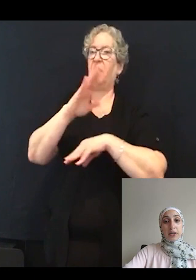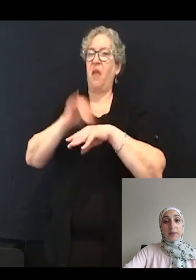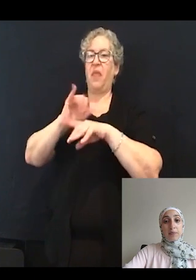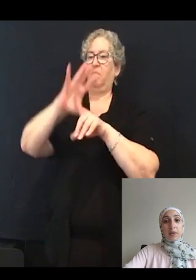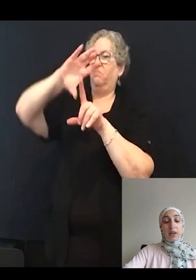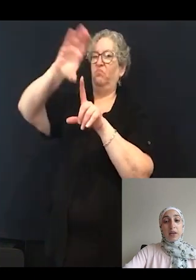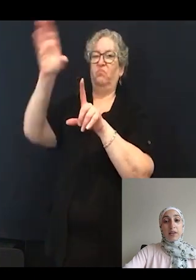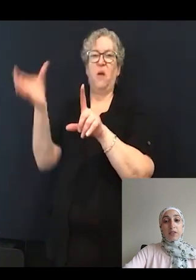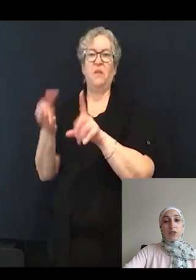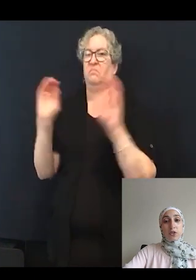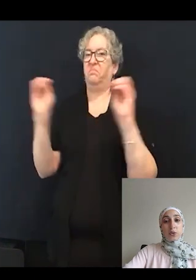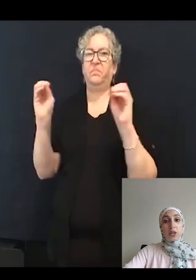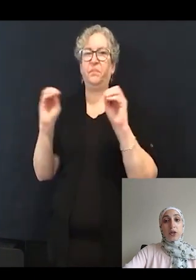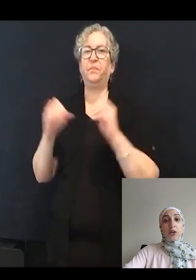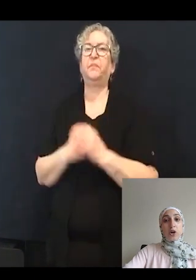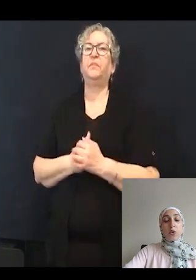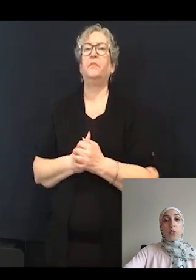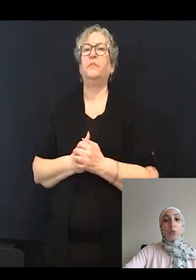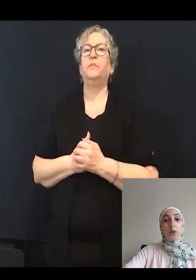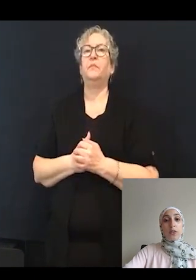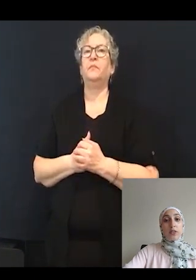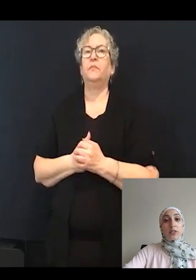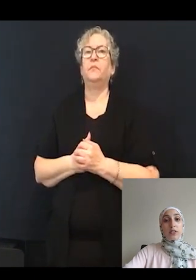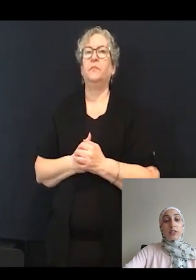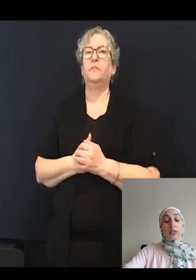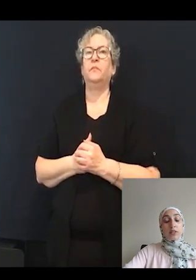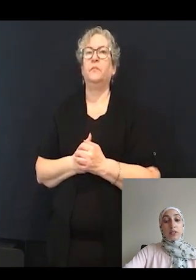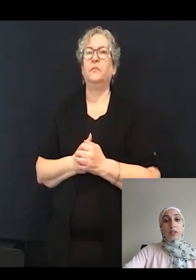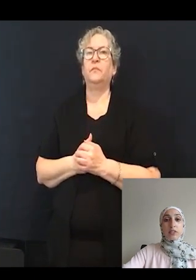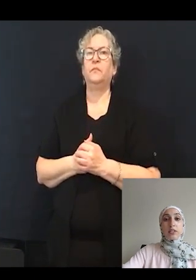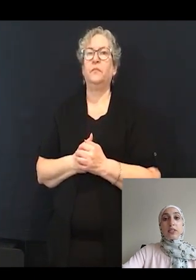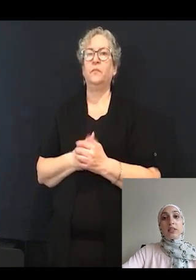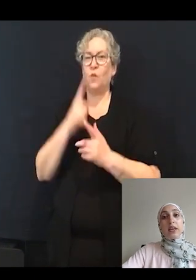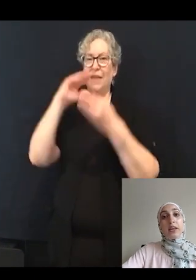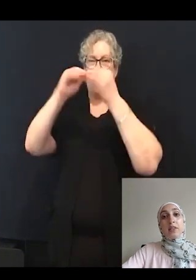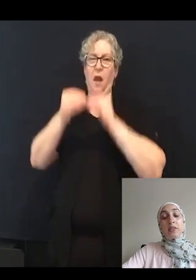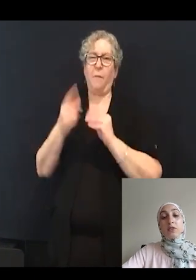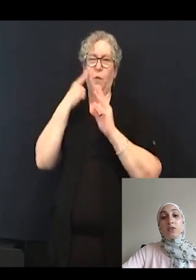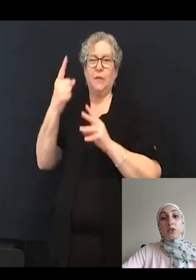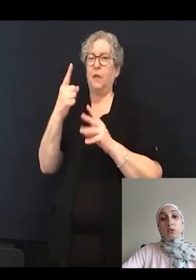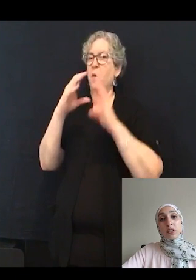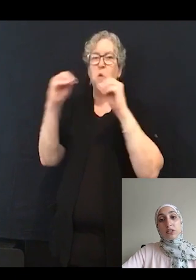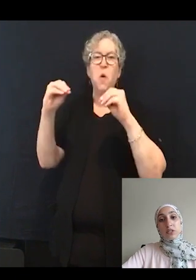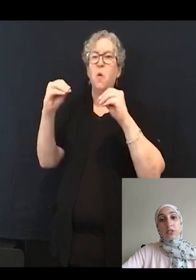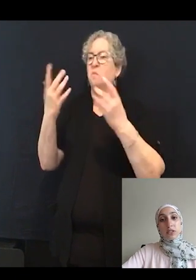And this is shown here where these statistics indicate that there is no statistical significance